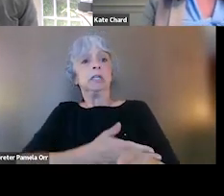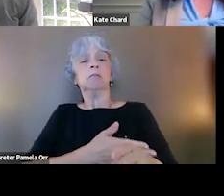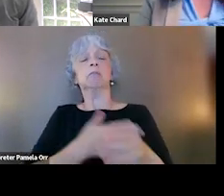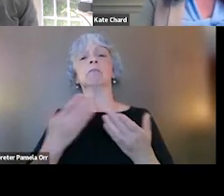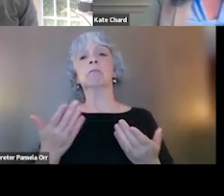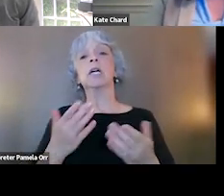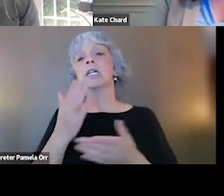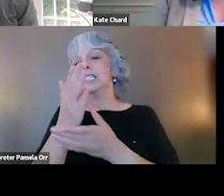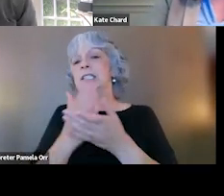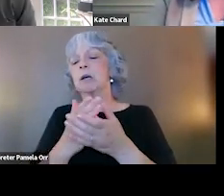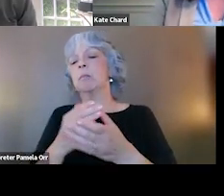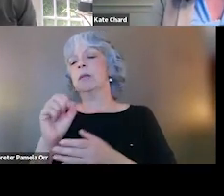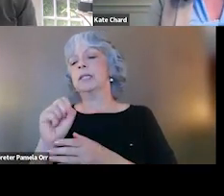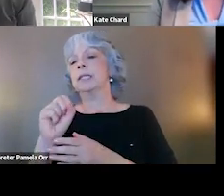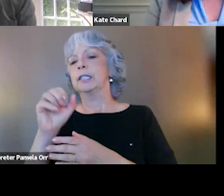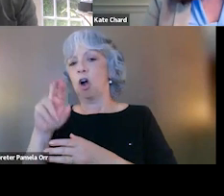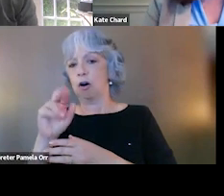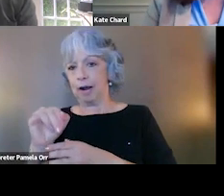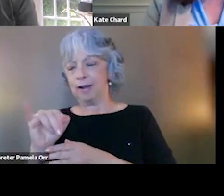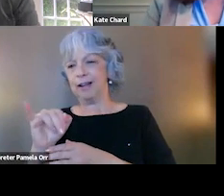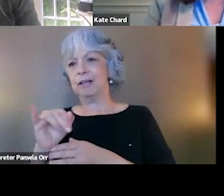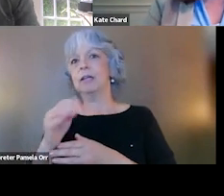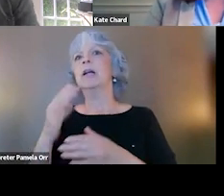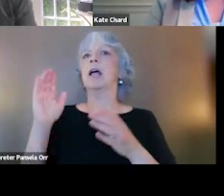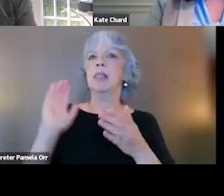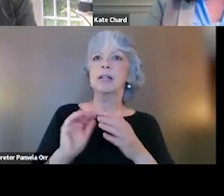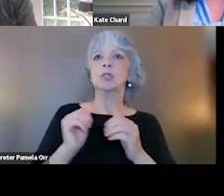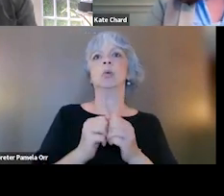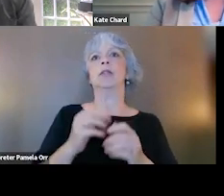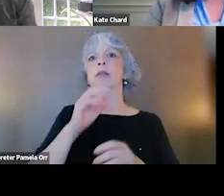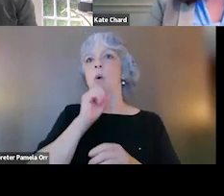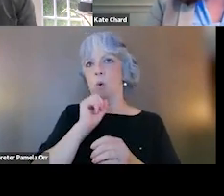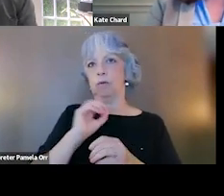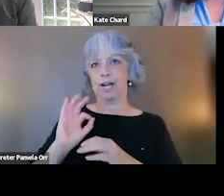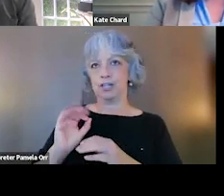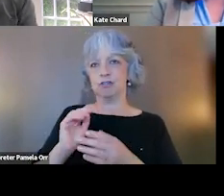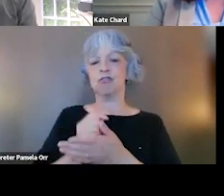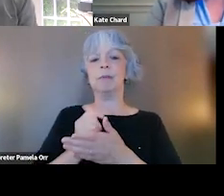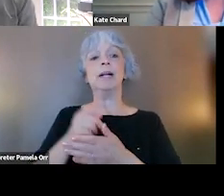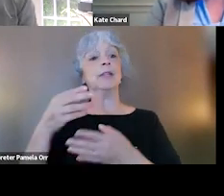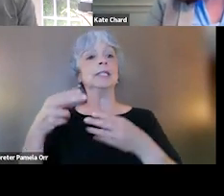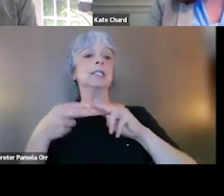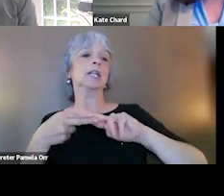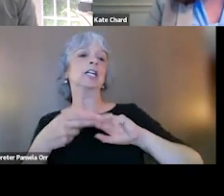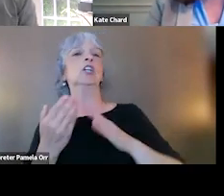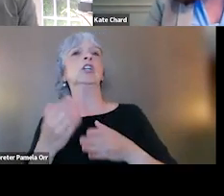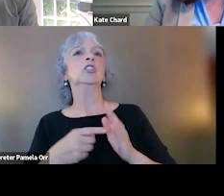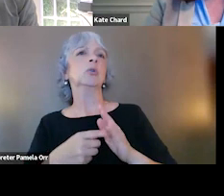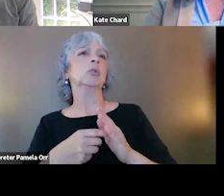some with the SSRIs and then less with the novel treatments. And then this slide takes you through some of the risks that we see. And as you can see,